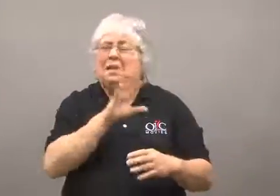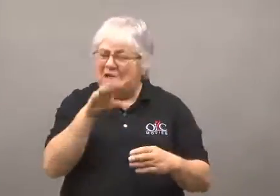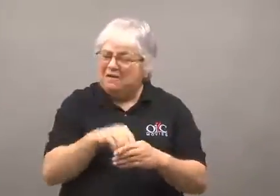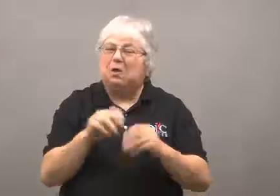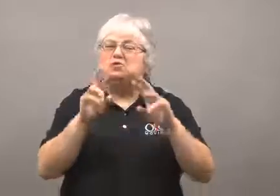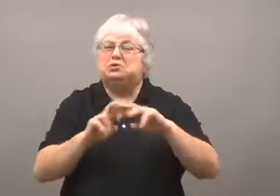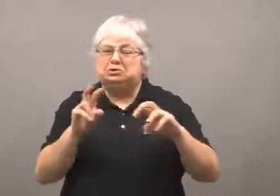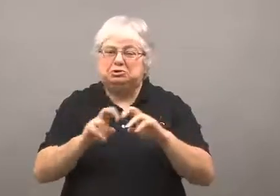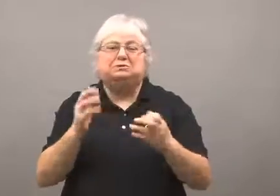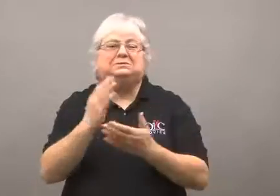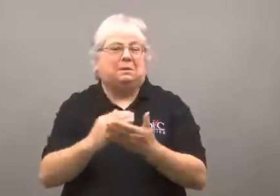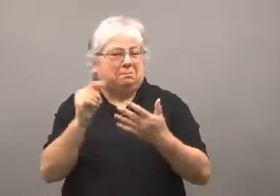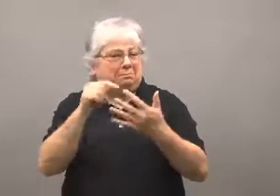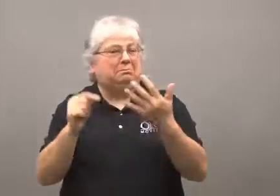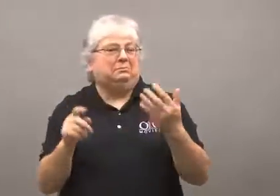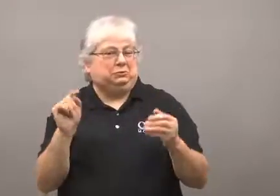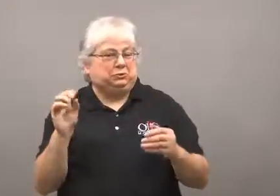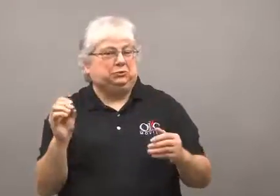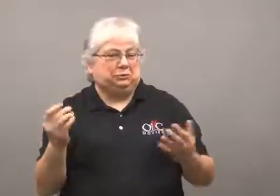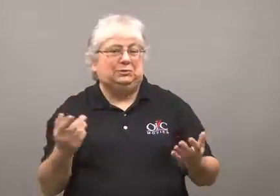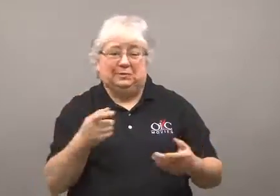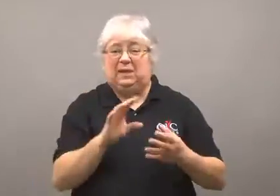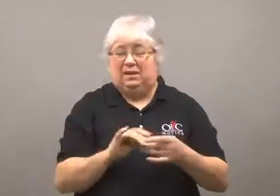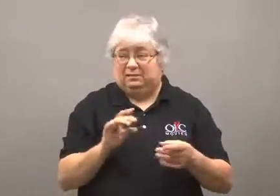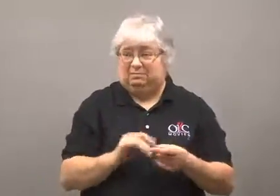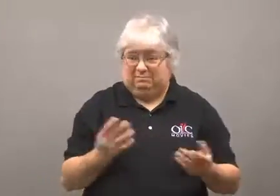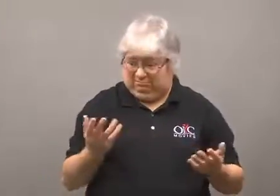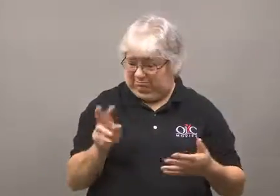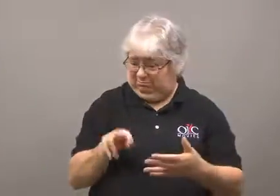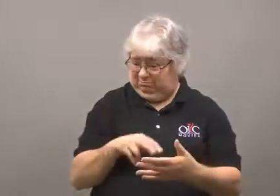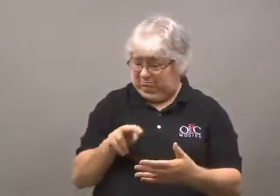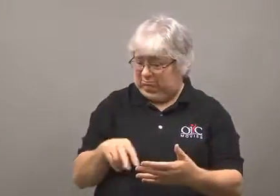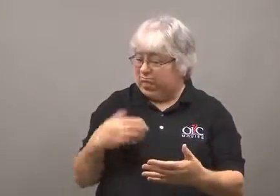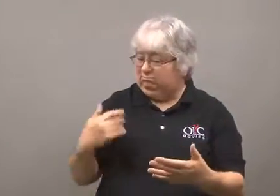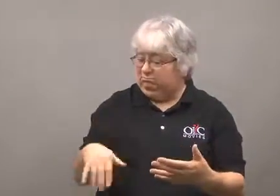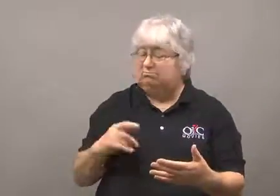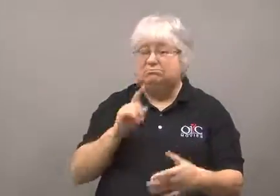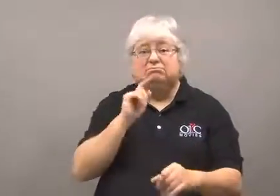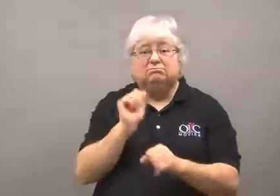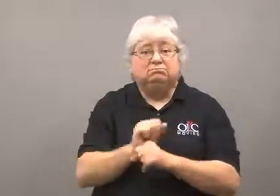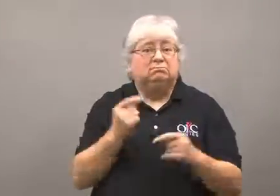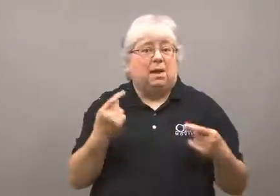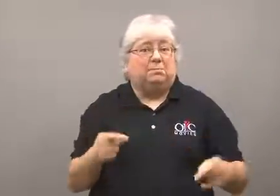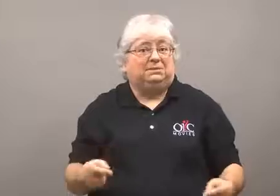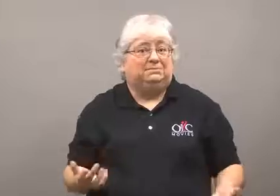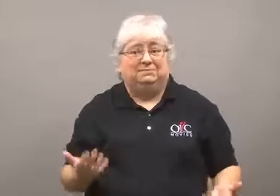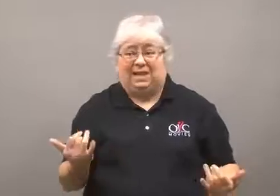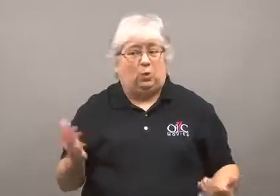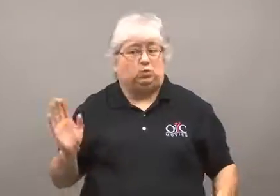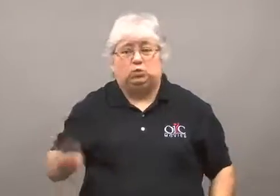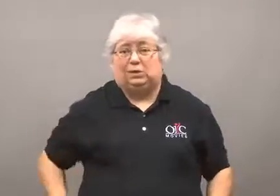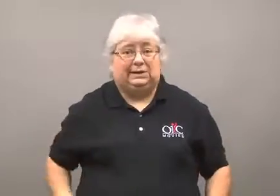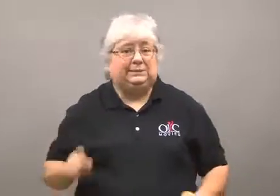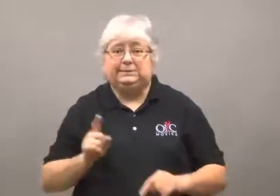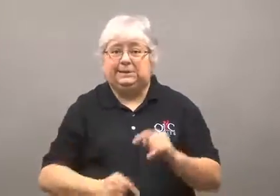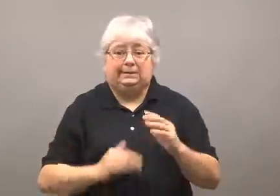He's also been involved in research.